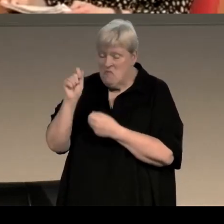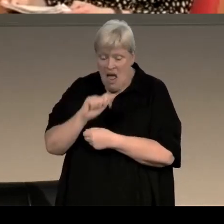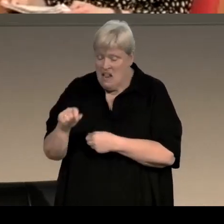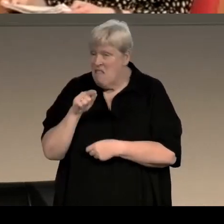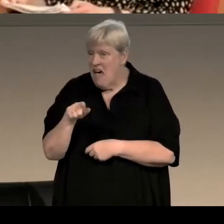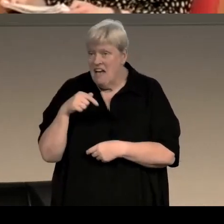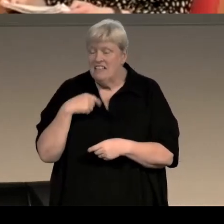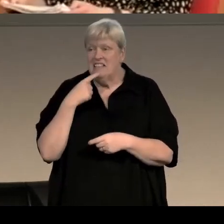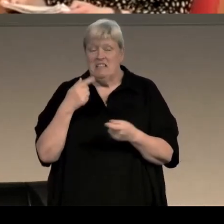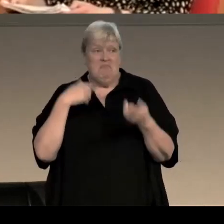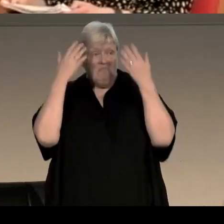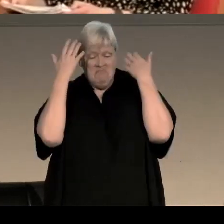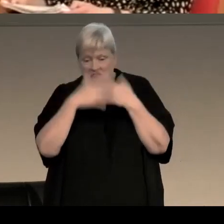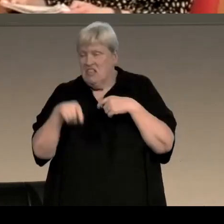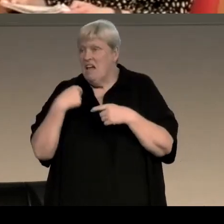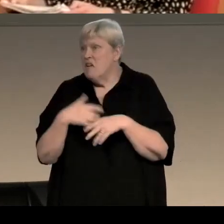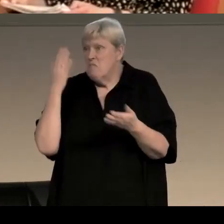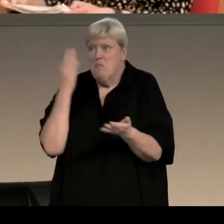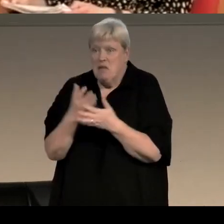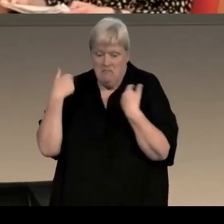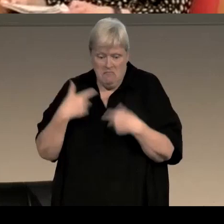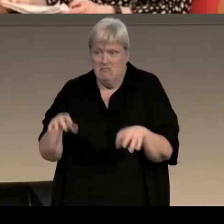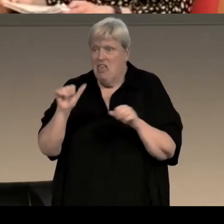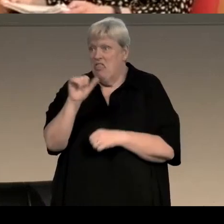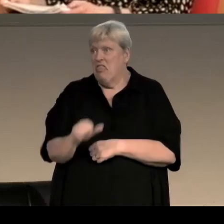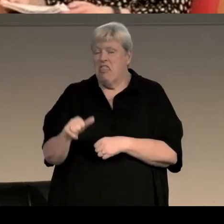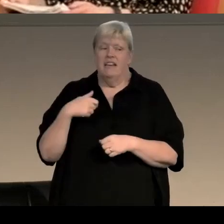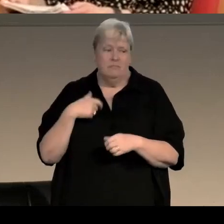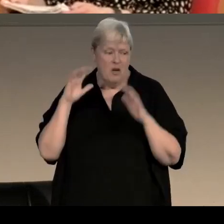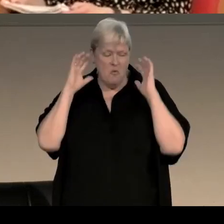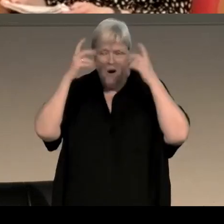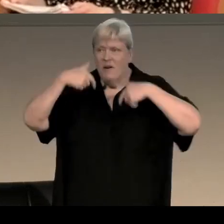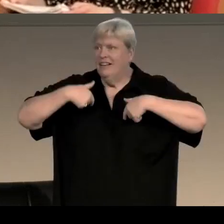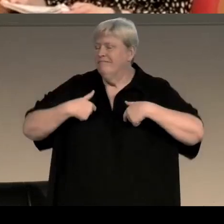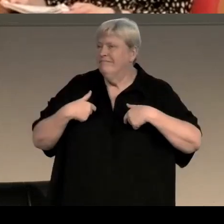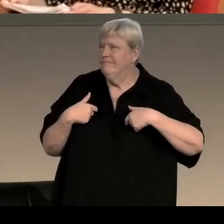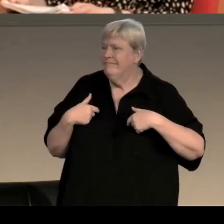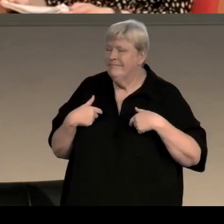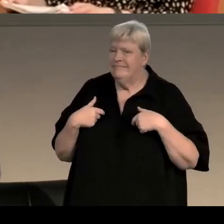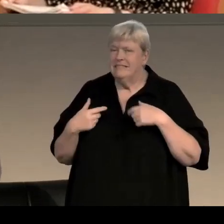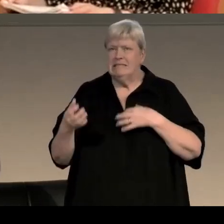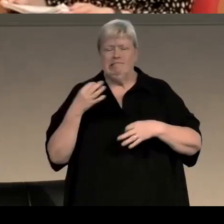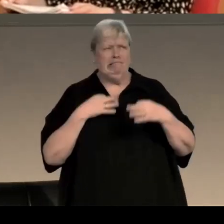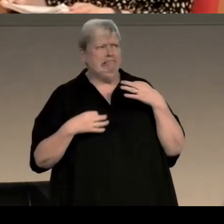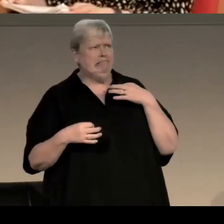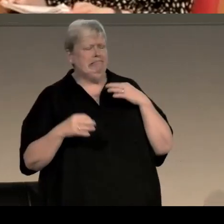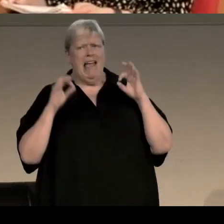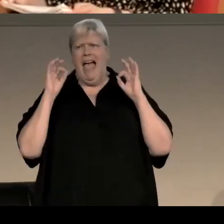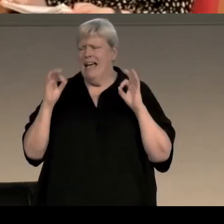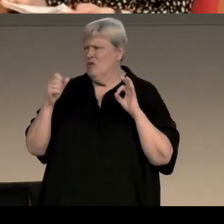places I had no recollection of ever having been, which was slightly worrying, it made me question how accurate the rest of my memory was at the time.